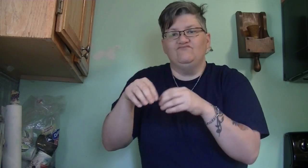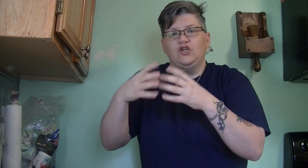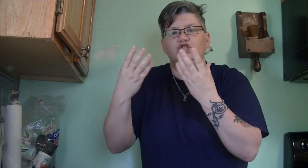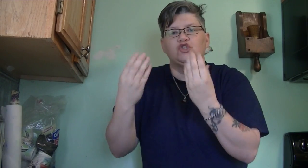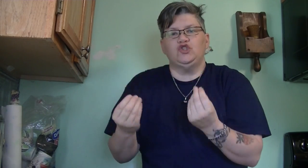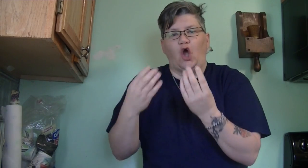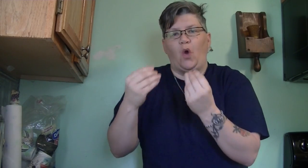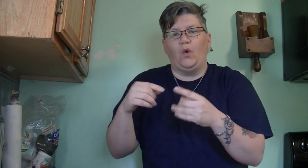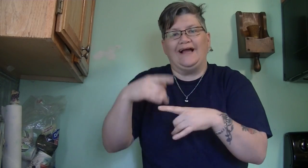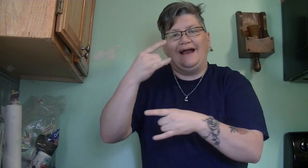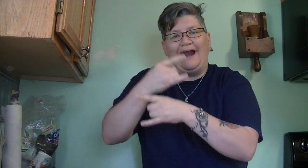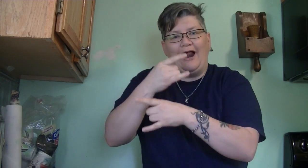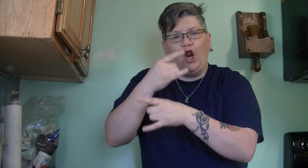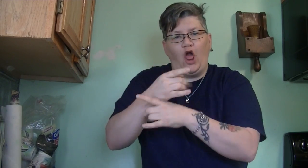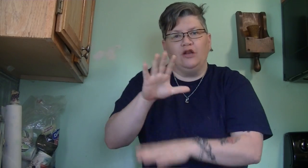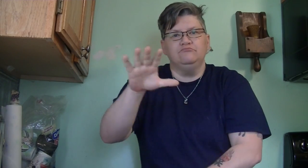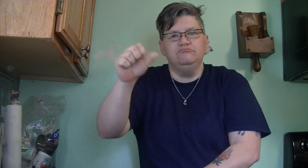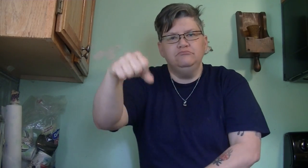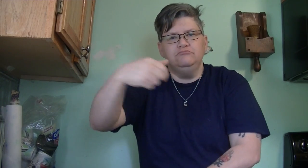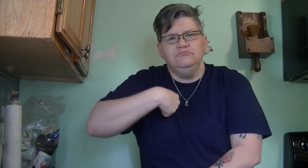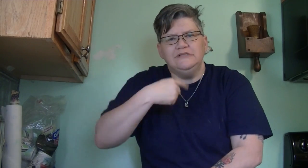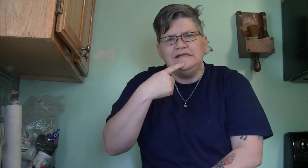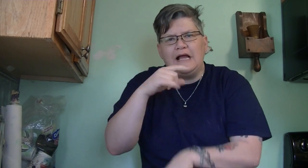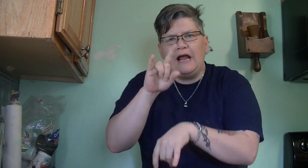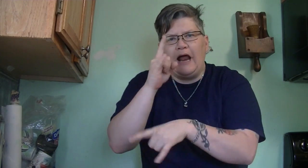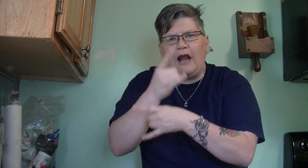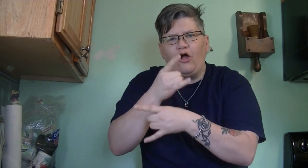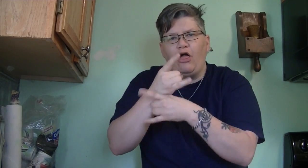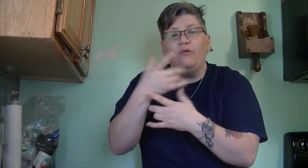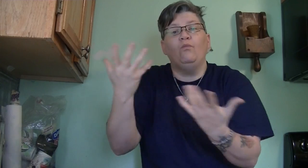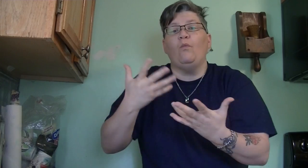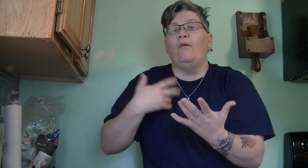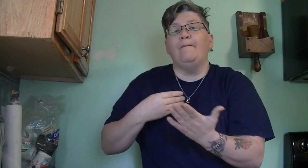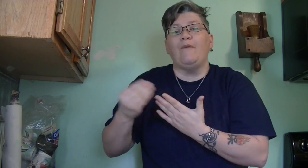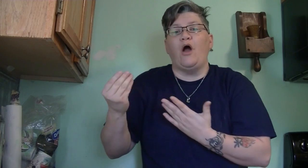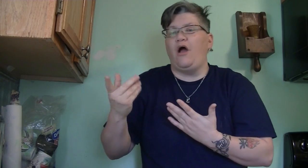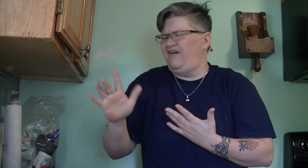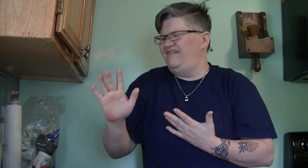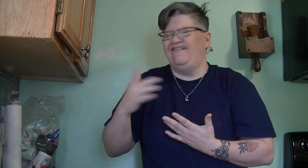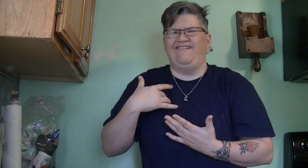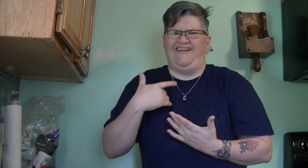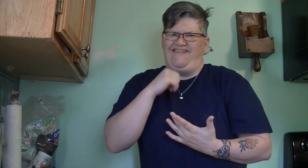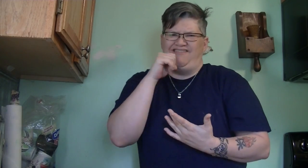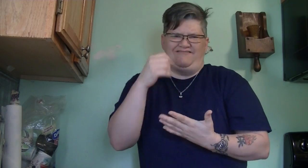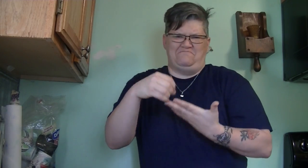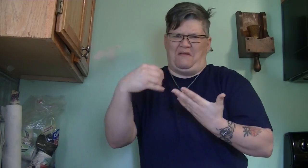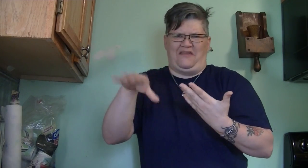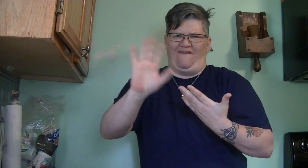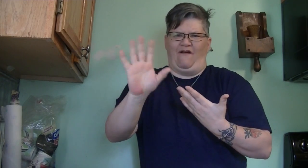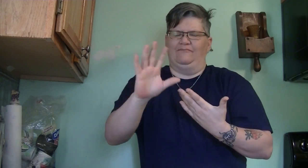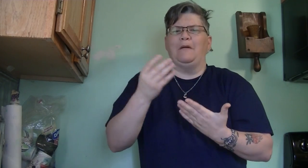I put them and soak them in alcohol Yep I said alcohol What did I buy? I didn't buy expensive